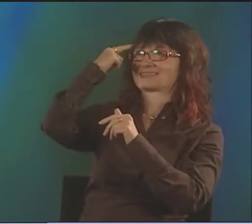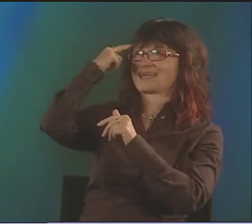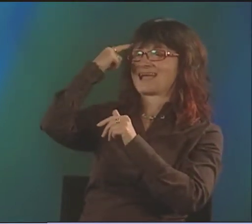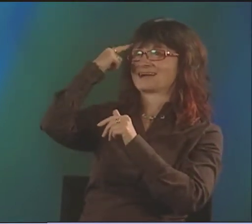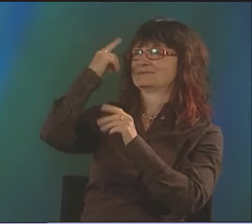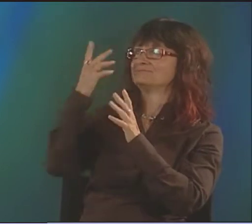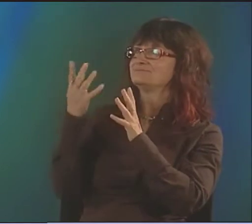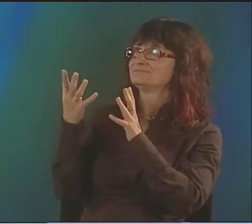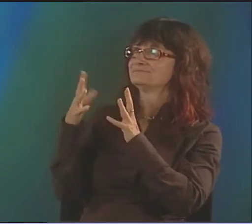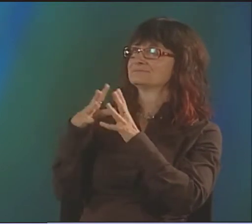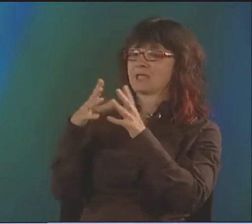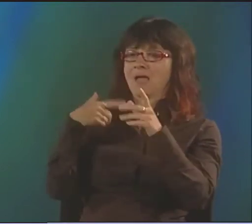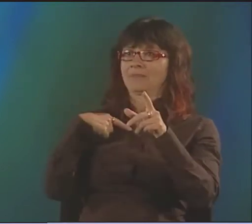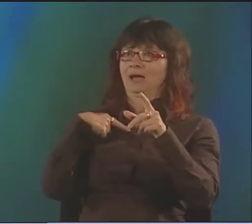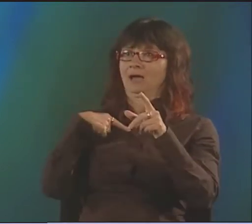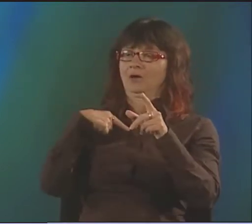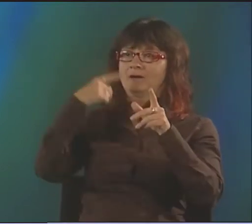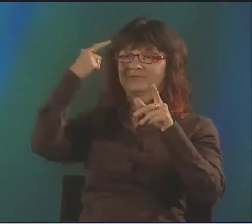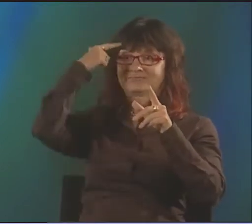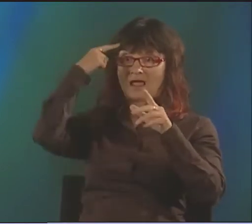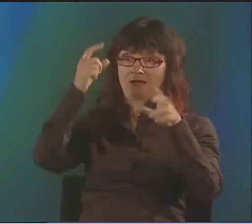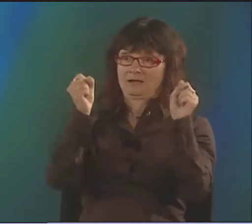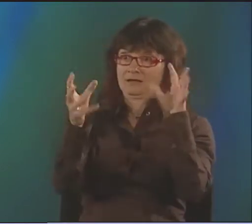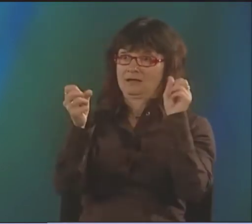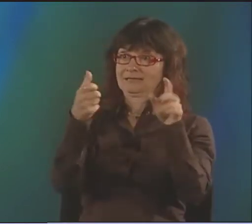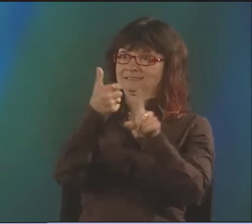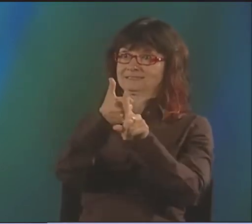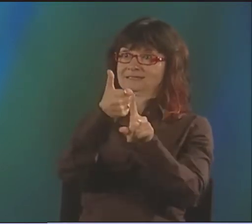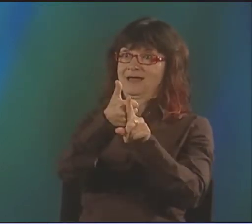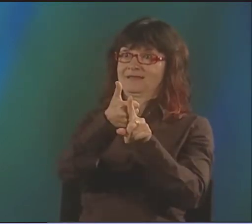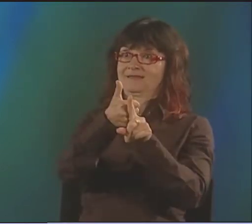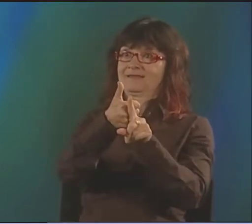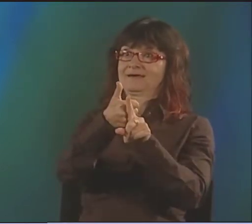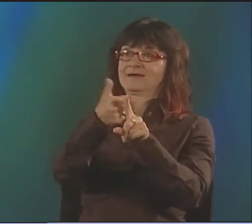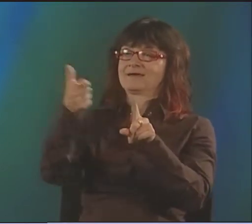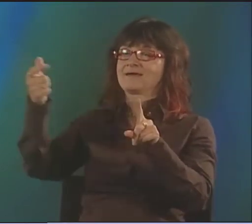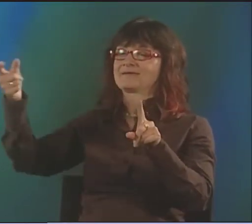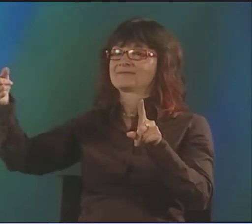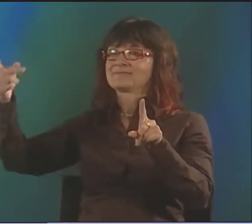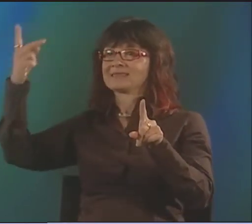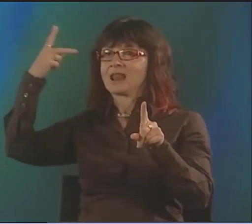YOU KNOW, I DIDN'T KNOW ABOUT THESE THINGS. I'D HAD NO EDUCATION ABOUT SOME OF THE THINGS HE TALKED ABOUT.